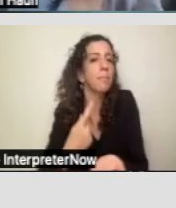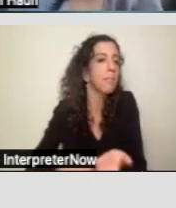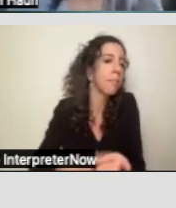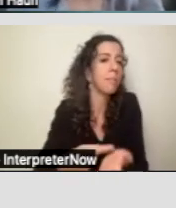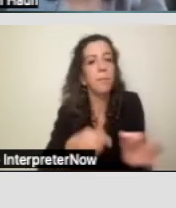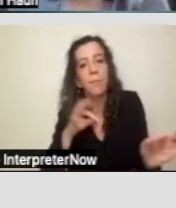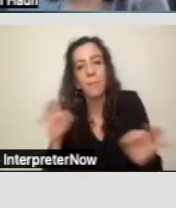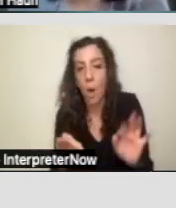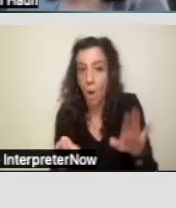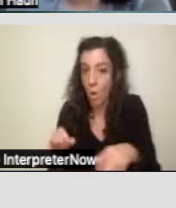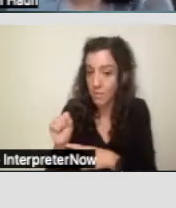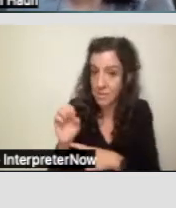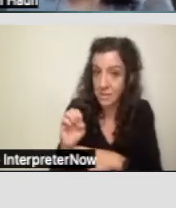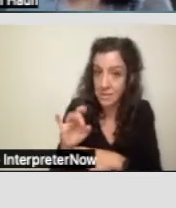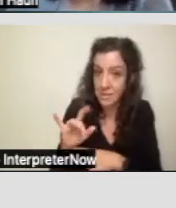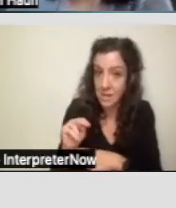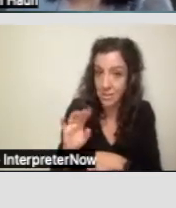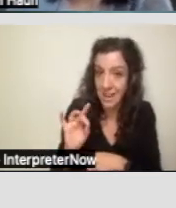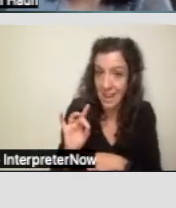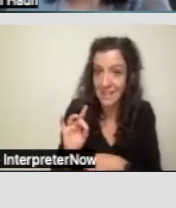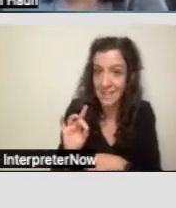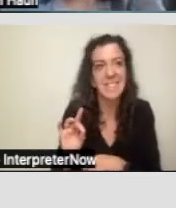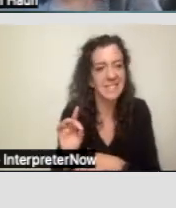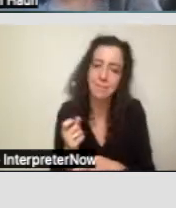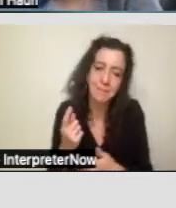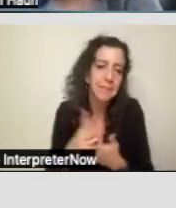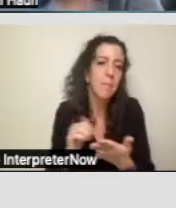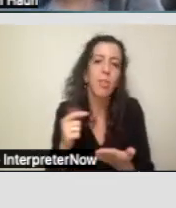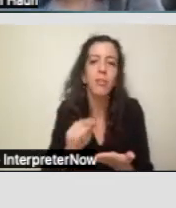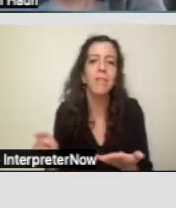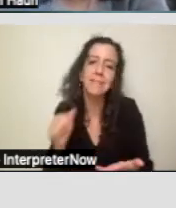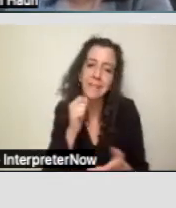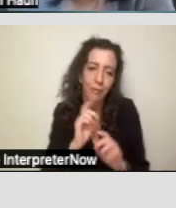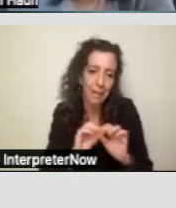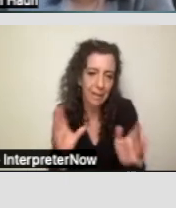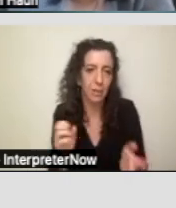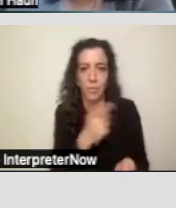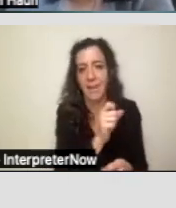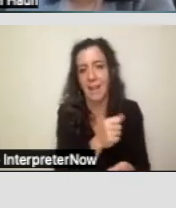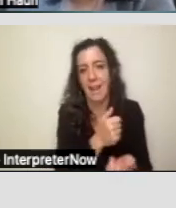8, what are some of the other things, those things aren't very available or forthcoming, so they can talk about that.